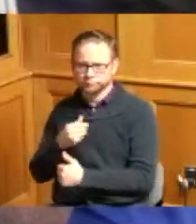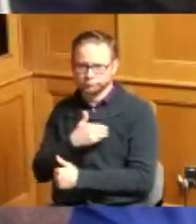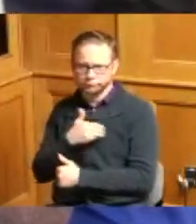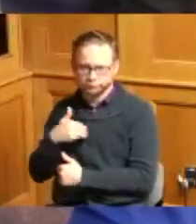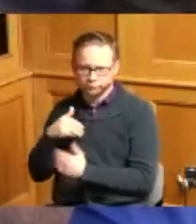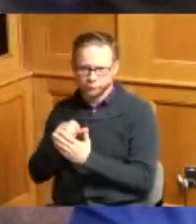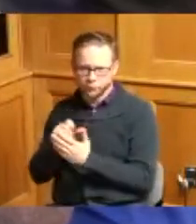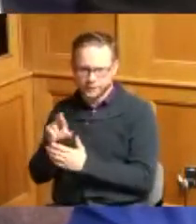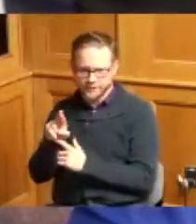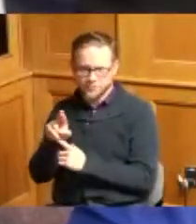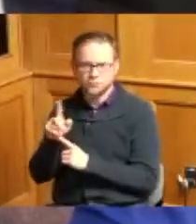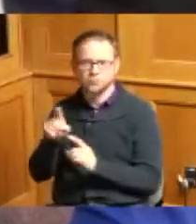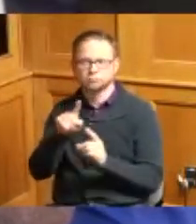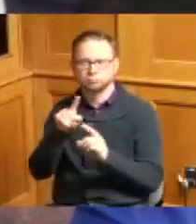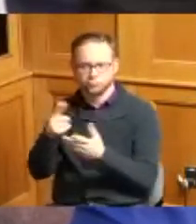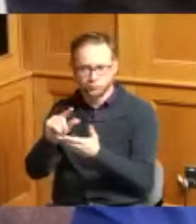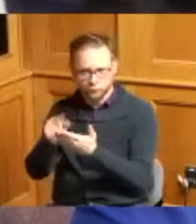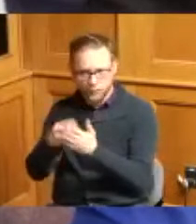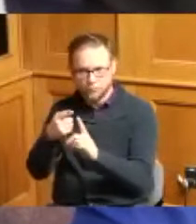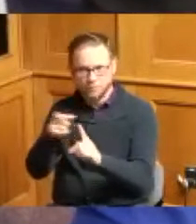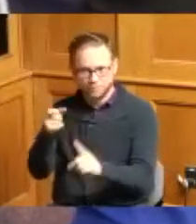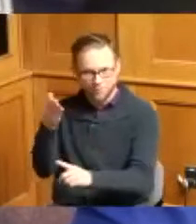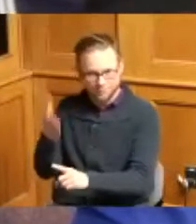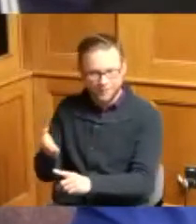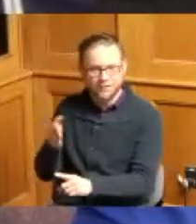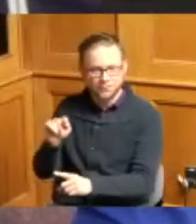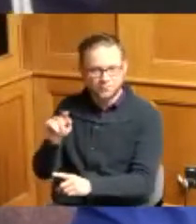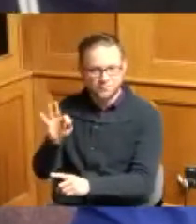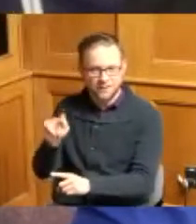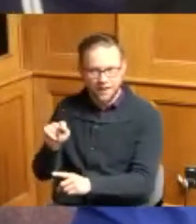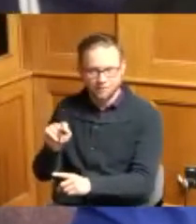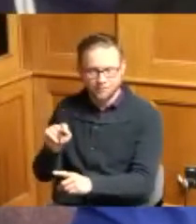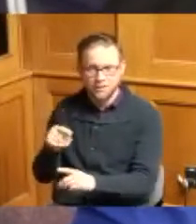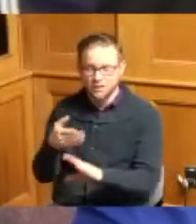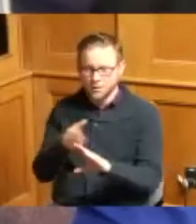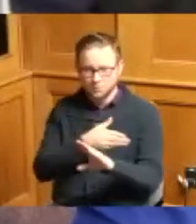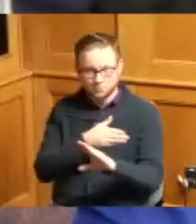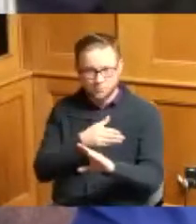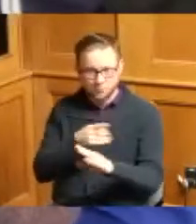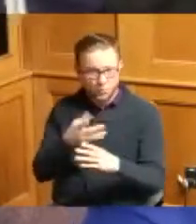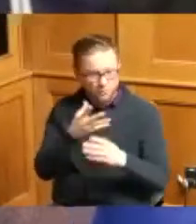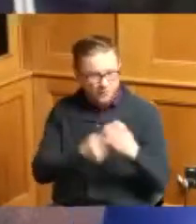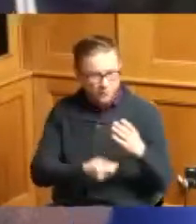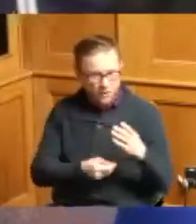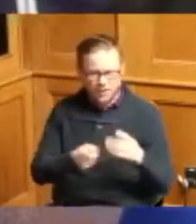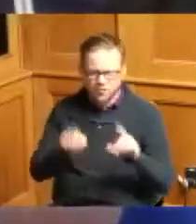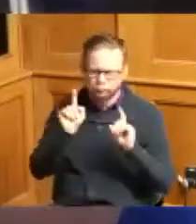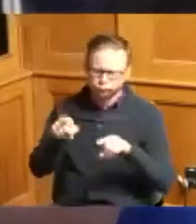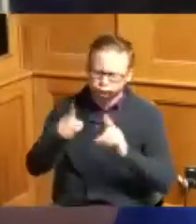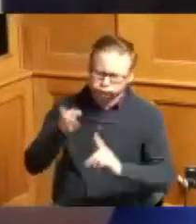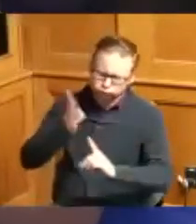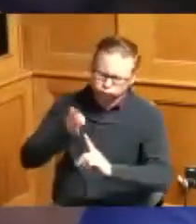before she passed away she never missed so I know she's looking down and very excited today